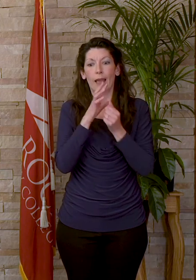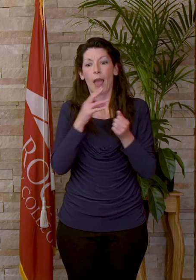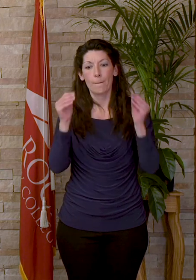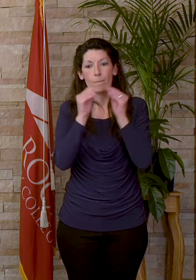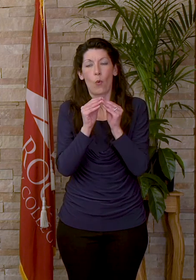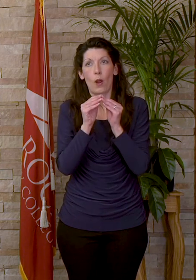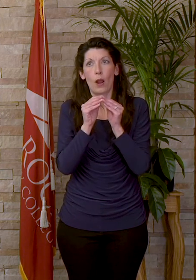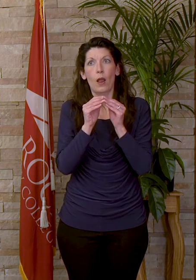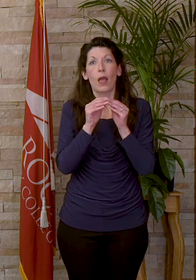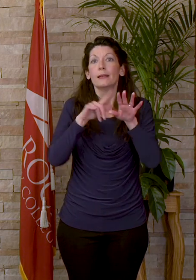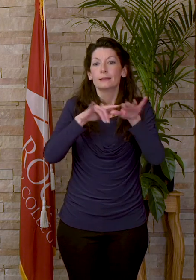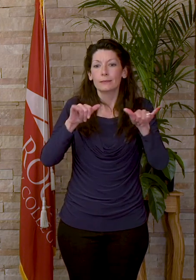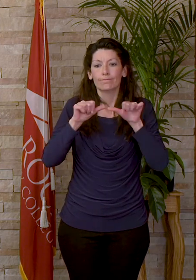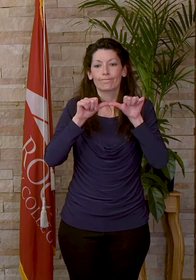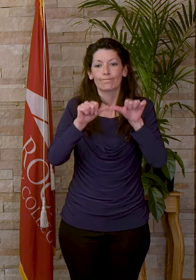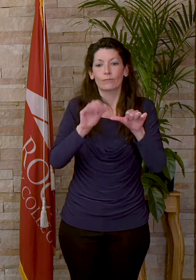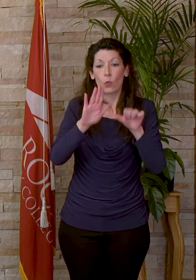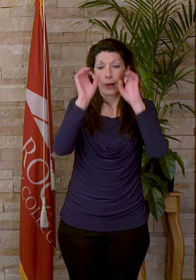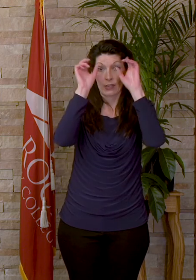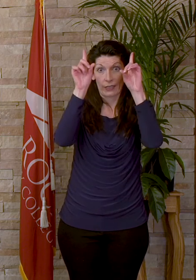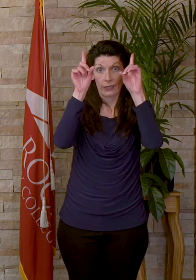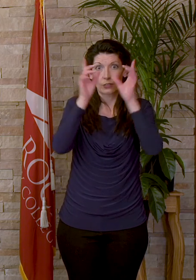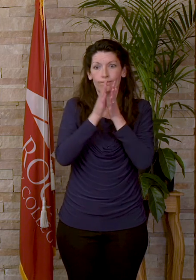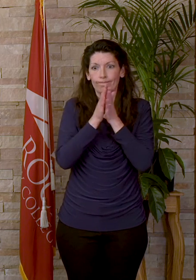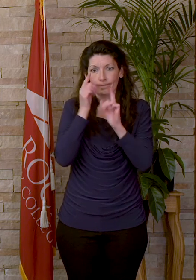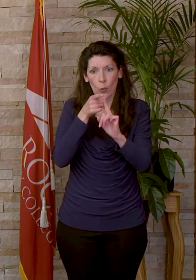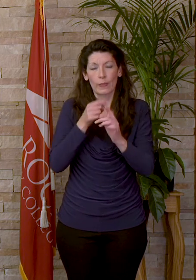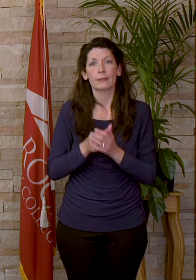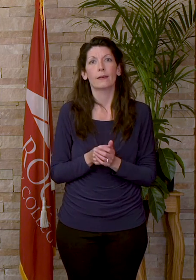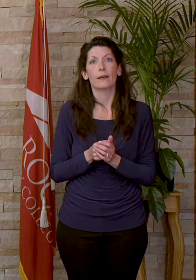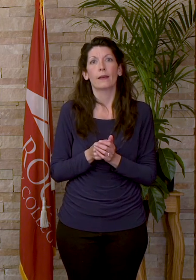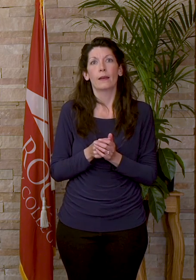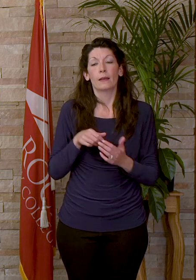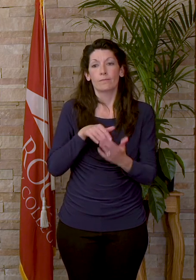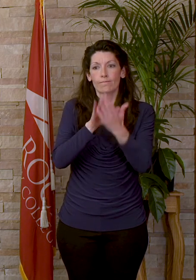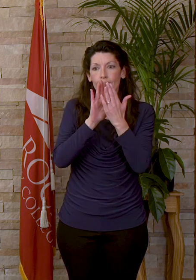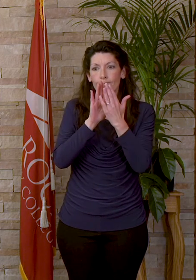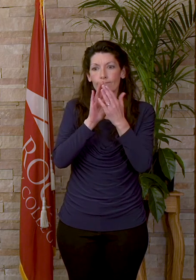all while continuing your educational pursuits. In the face of unprecedented global and domestic